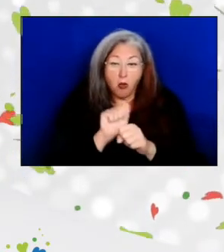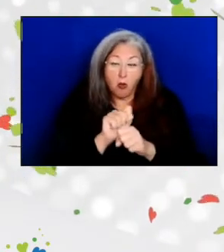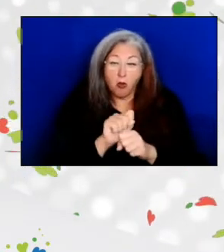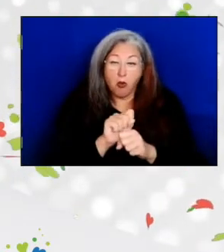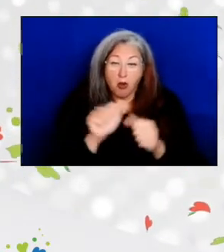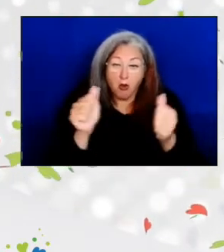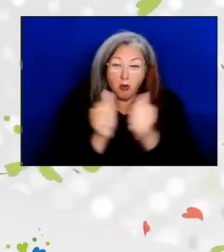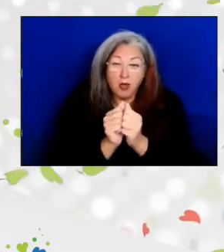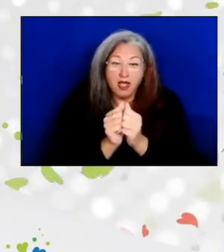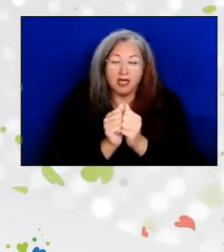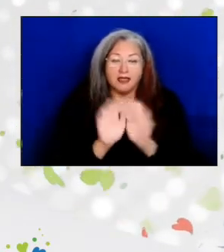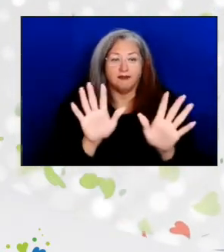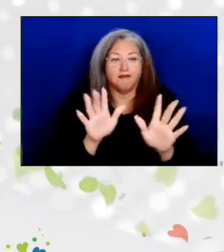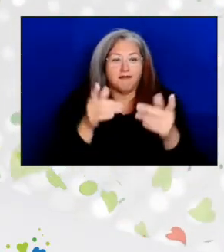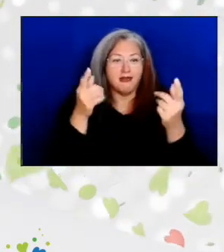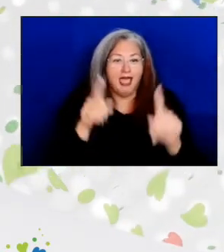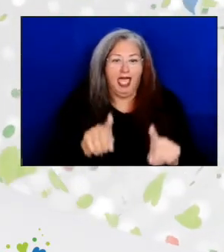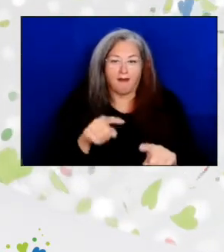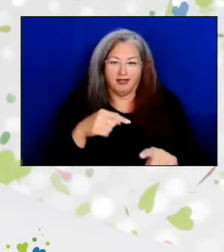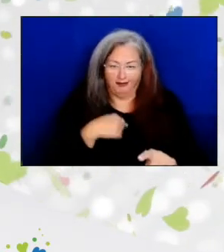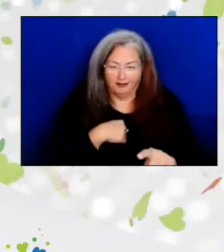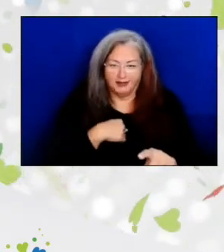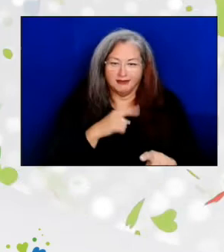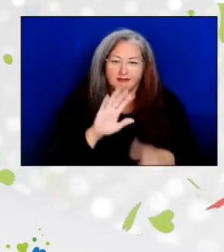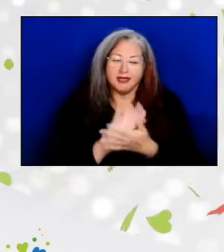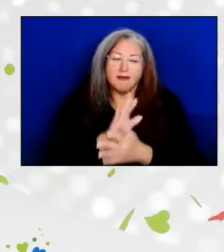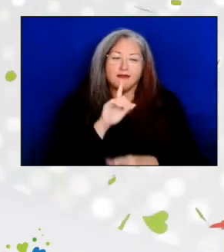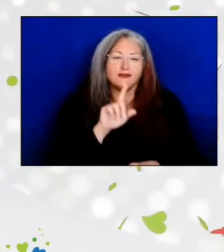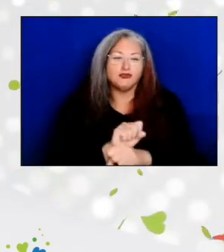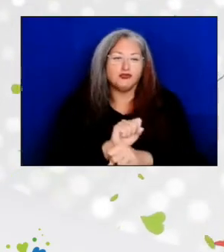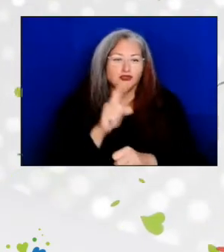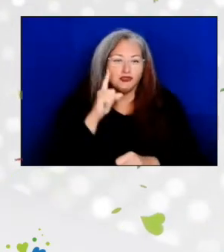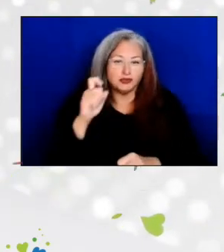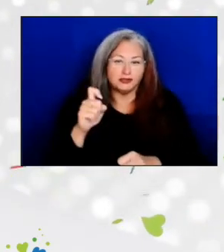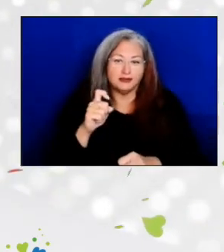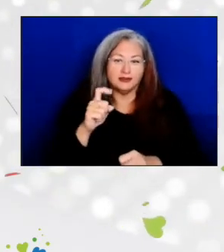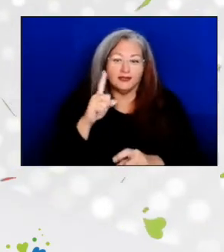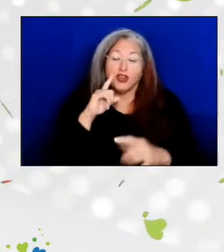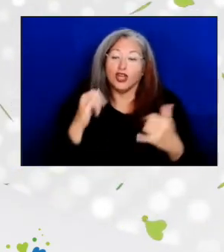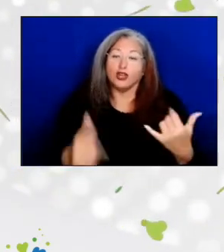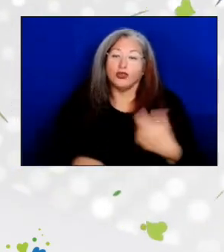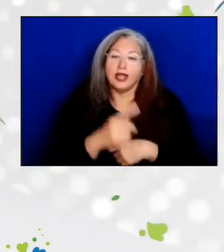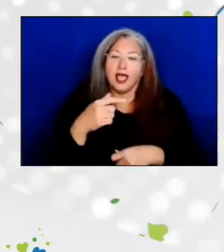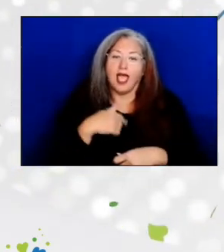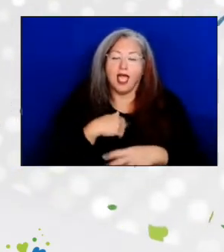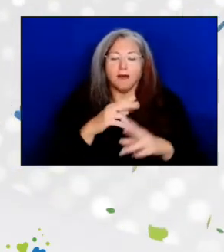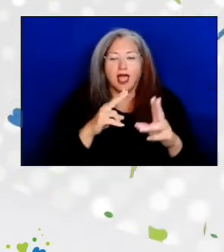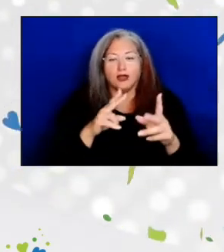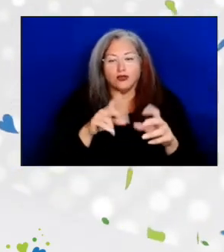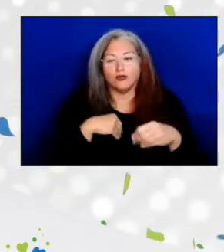Well, that dream came true for me. And because of that, today I have the great honor of presenting our next award.